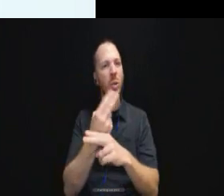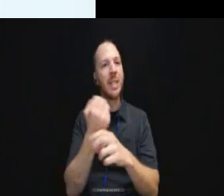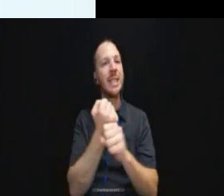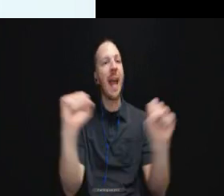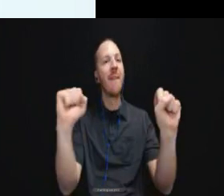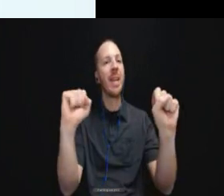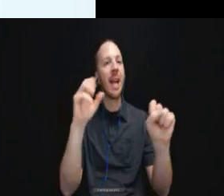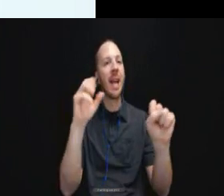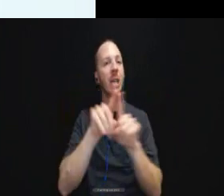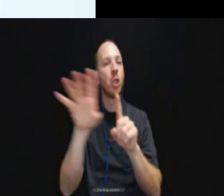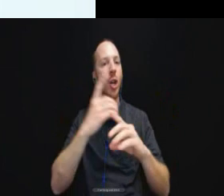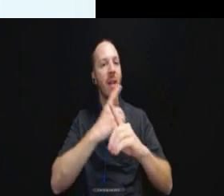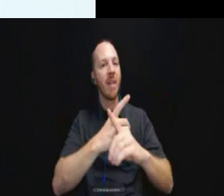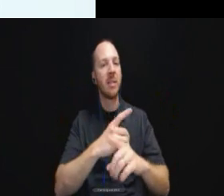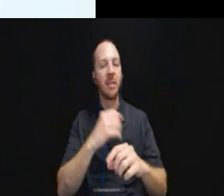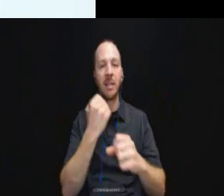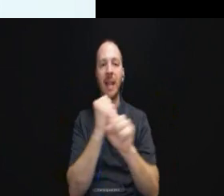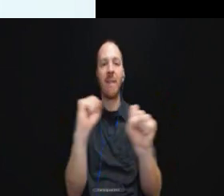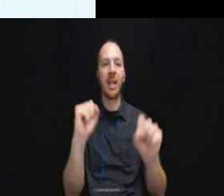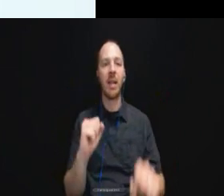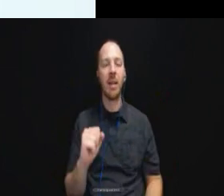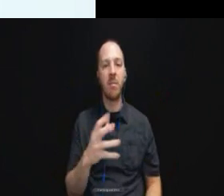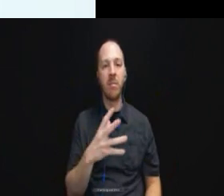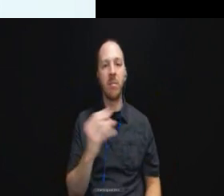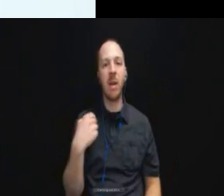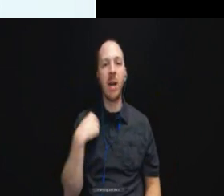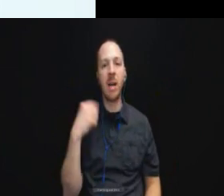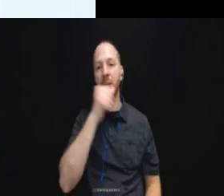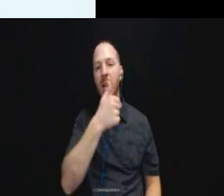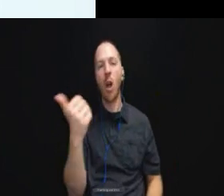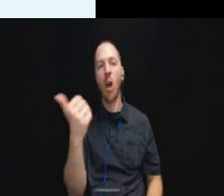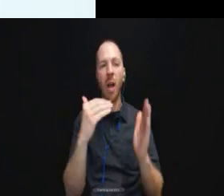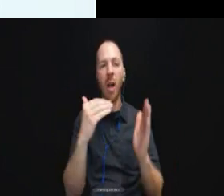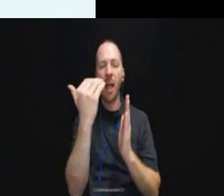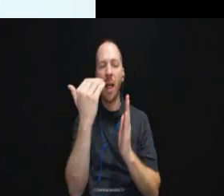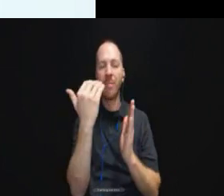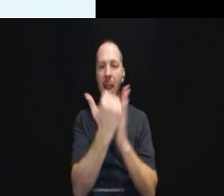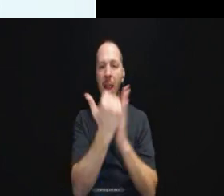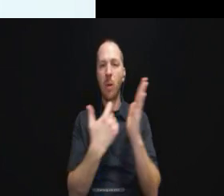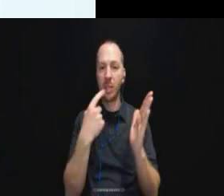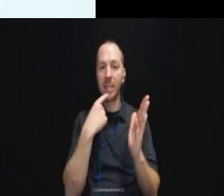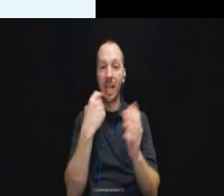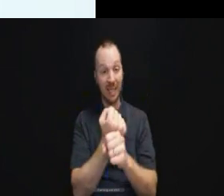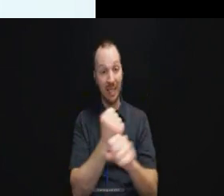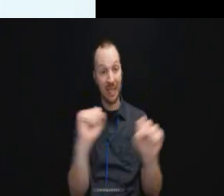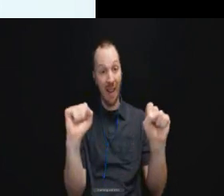And I guess another lesson that I would like to say is that safety is absolutely a critical